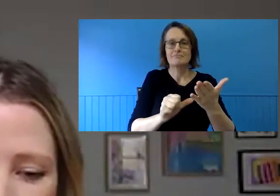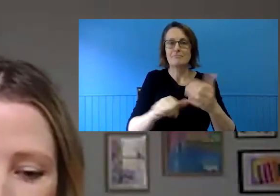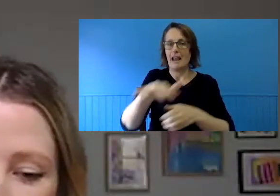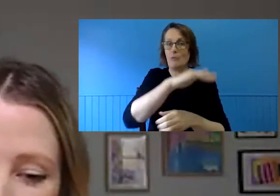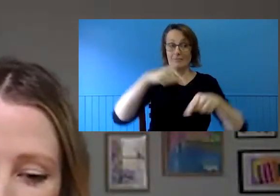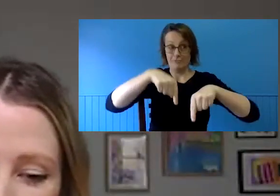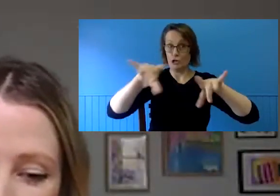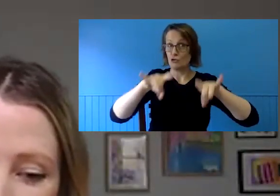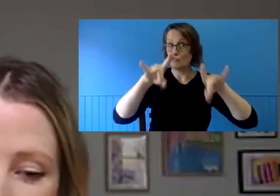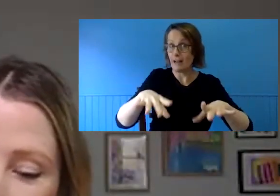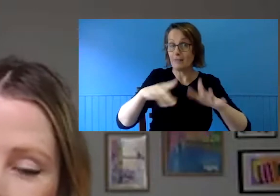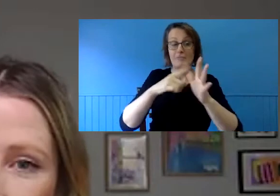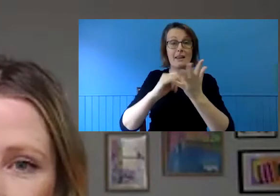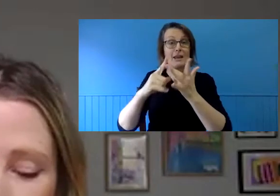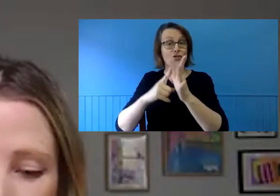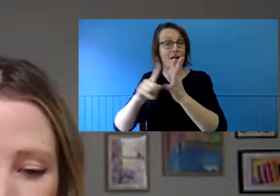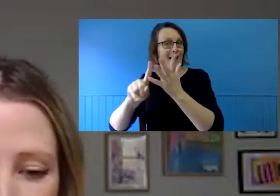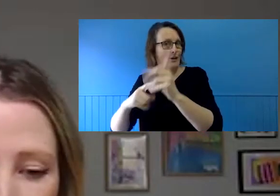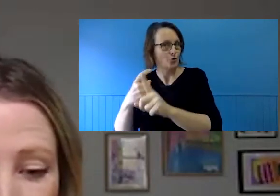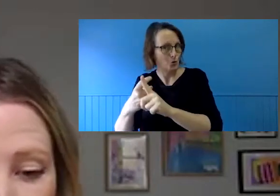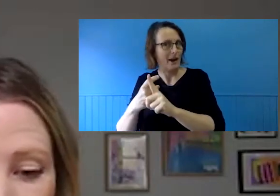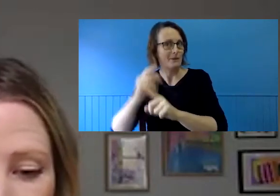You may know Kate as